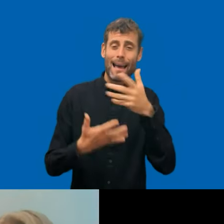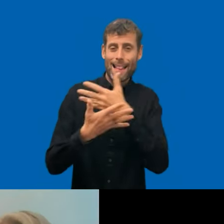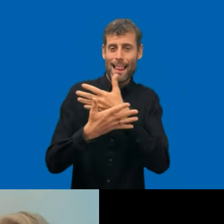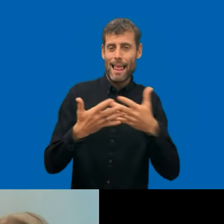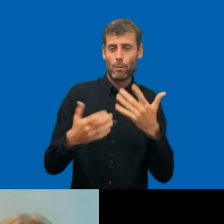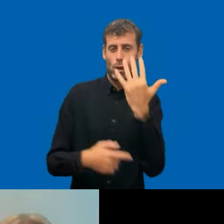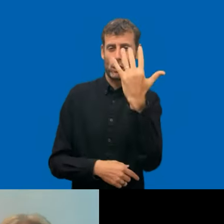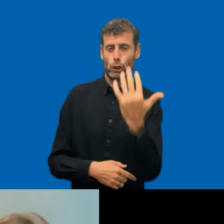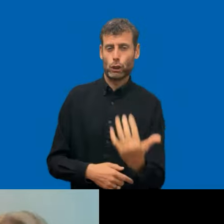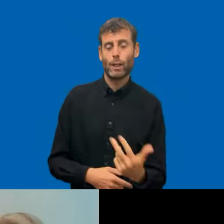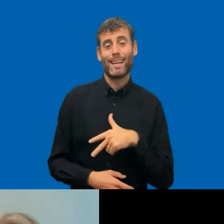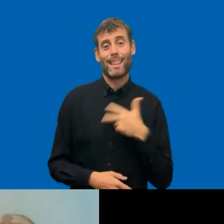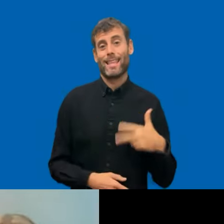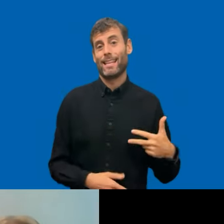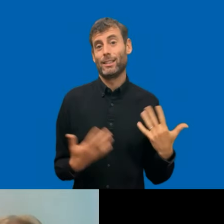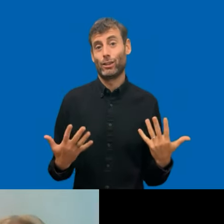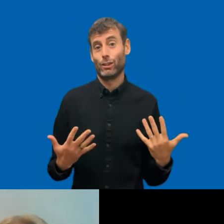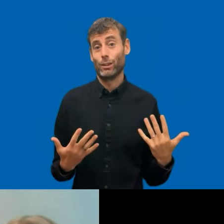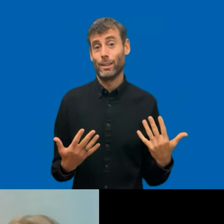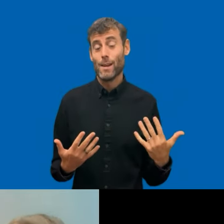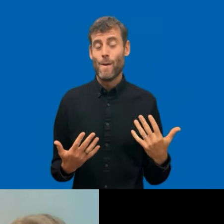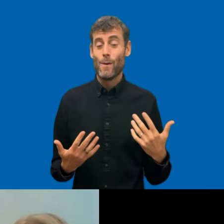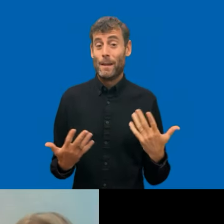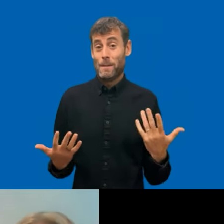Danish version, and cannot wait for the English one, this is already available.